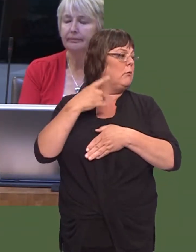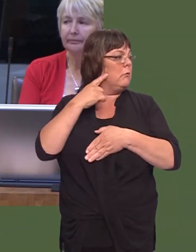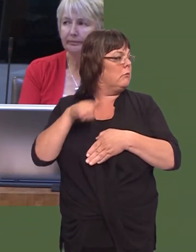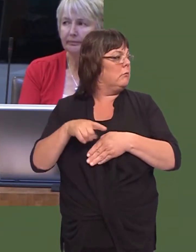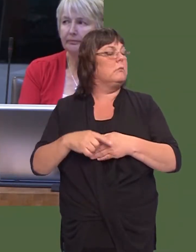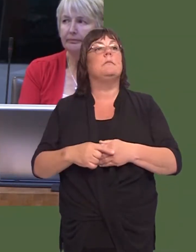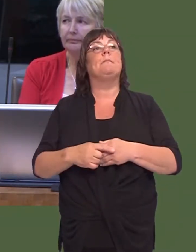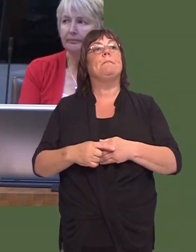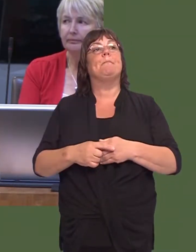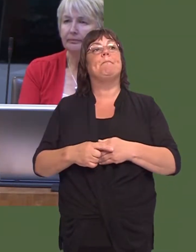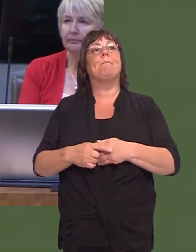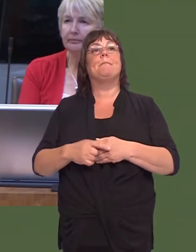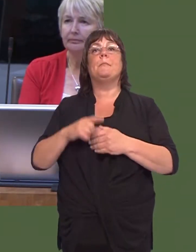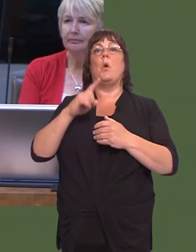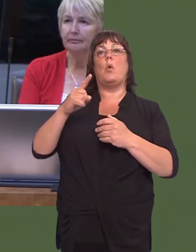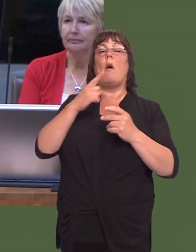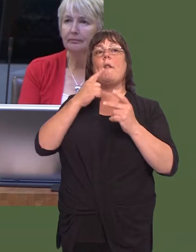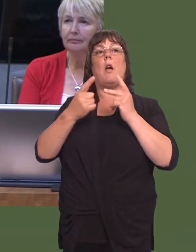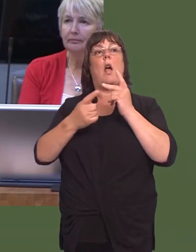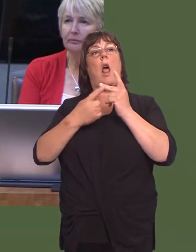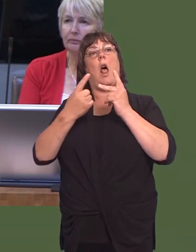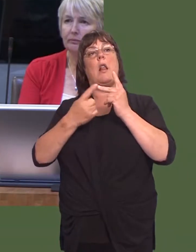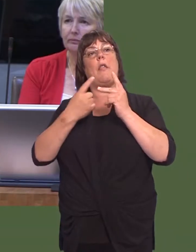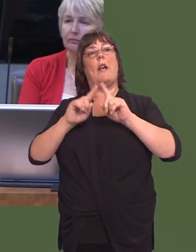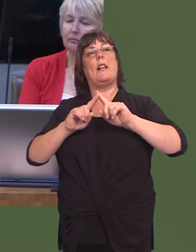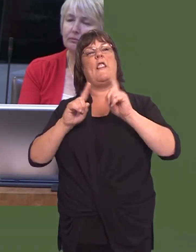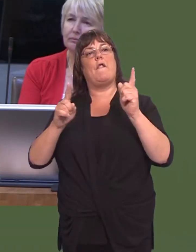how you have issued a separate manifesto.